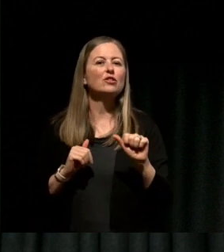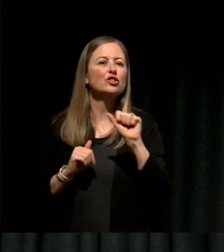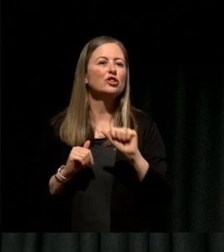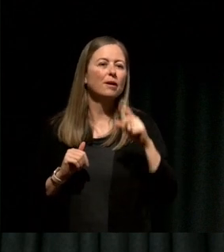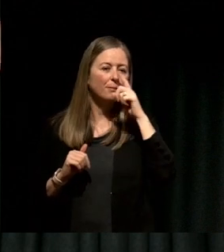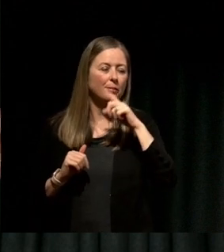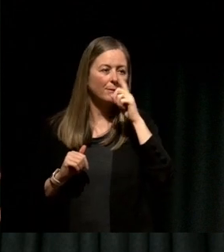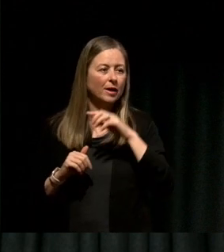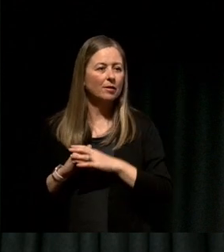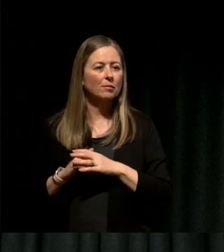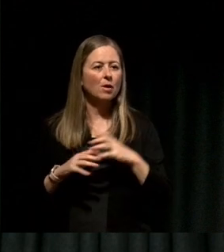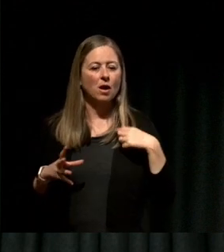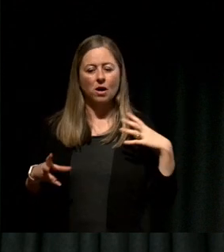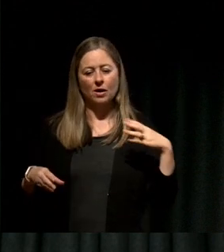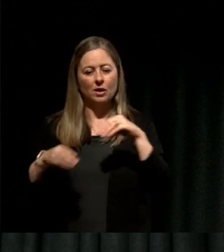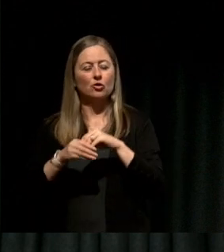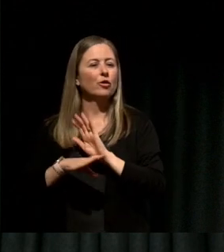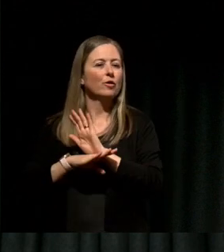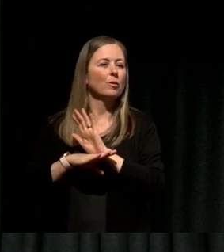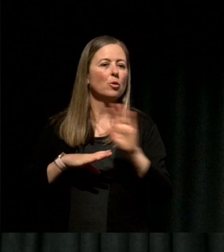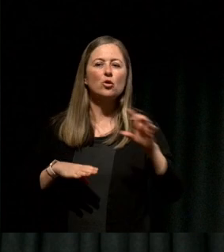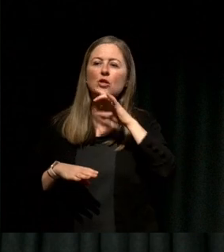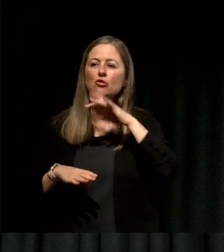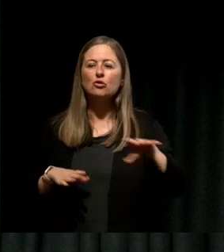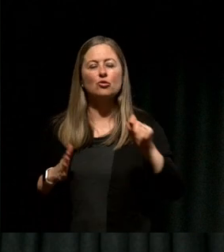I joined the board of a children's creative writing Center that was a charity called 100